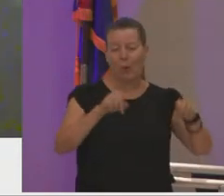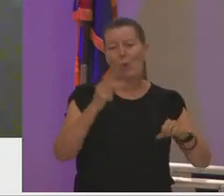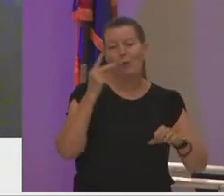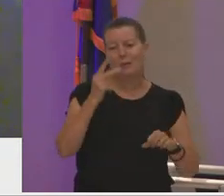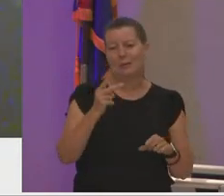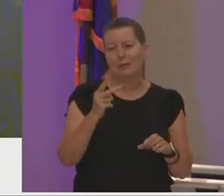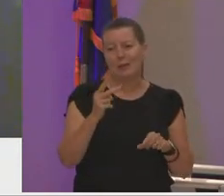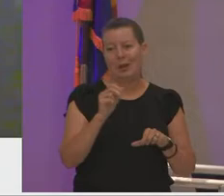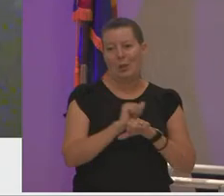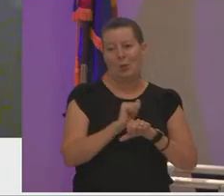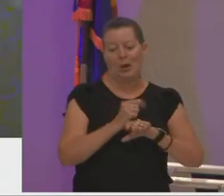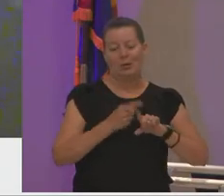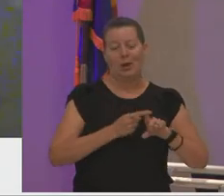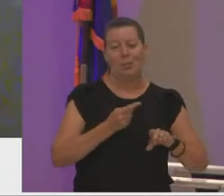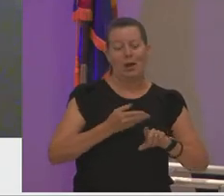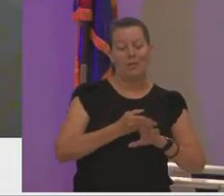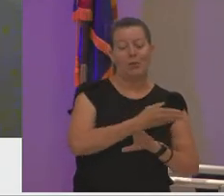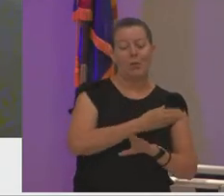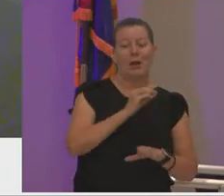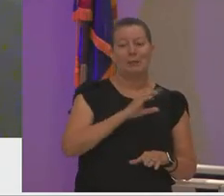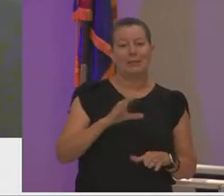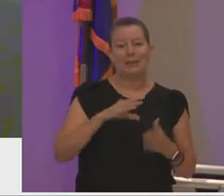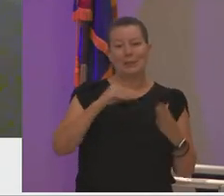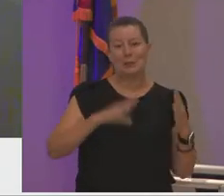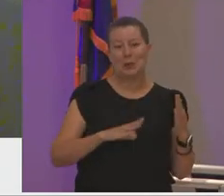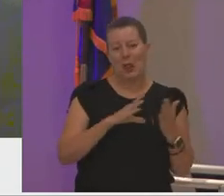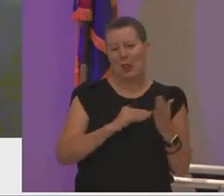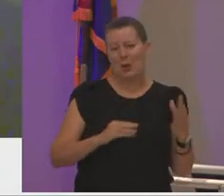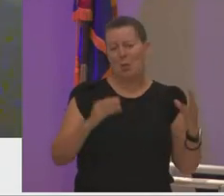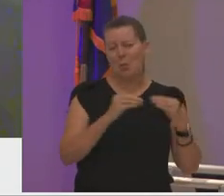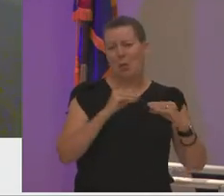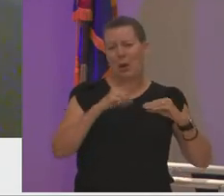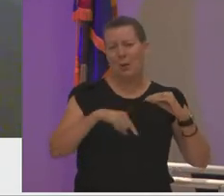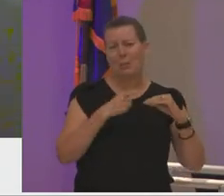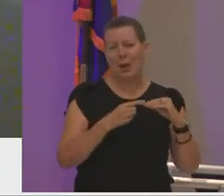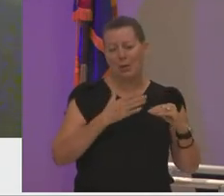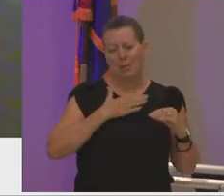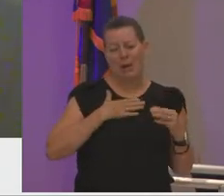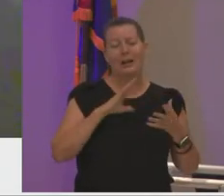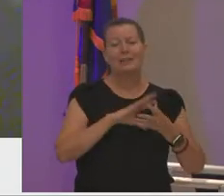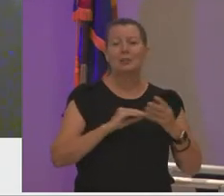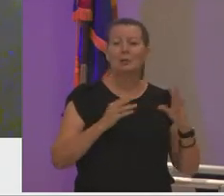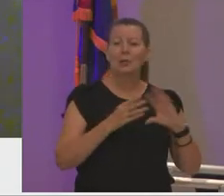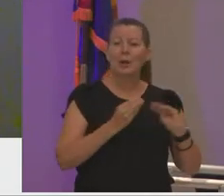a former mcc student and maybe learn a little bit more in depth about my story and my travels abroad